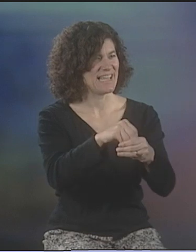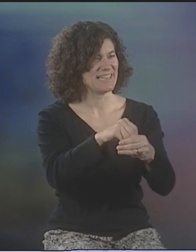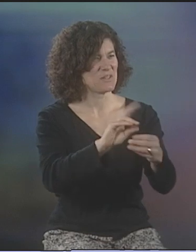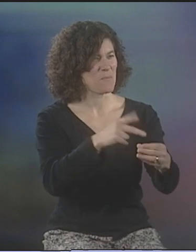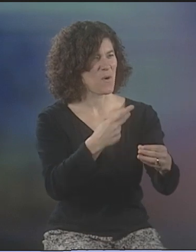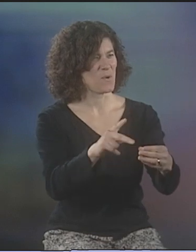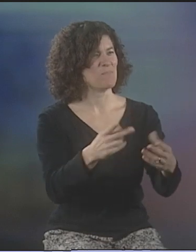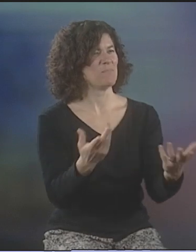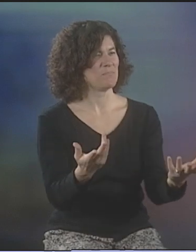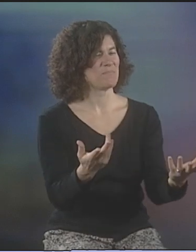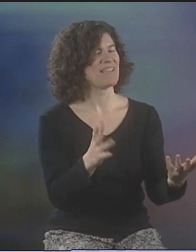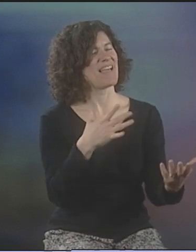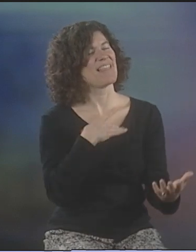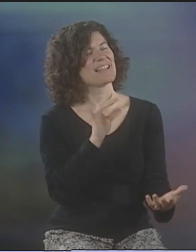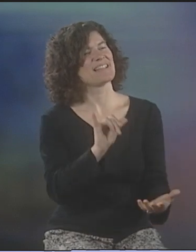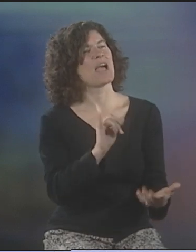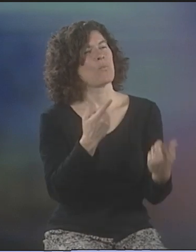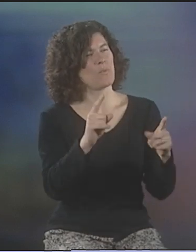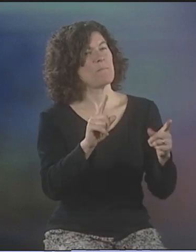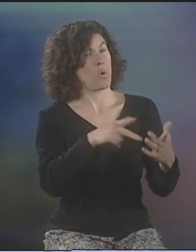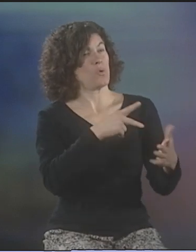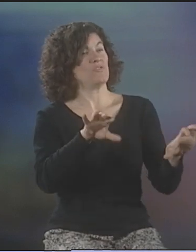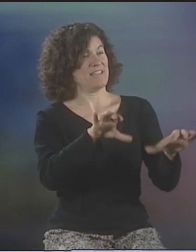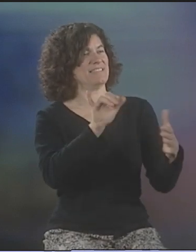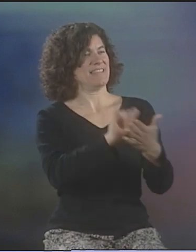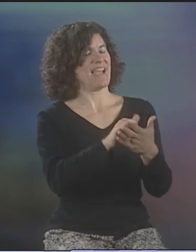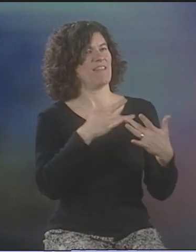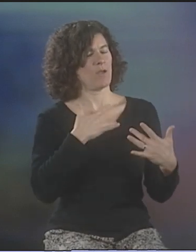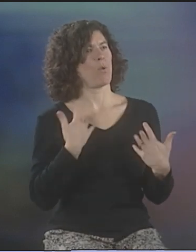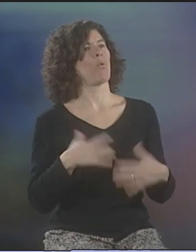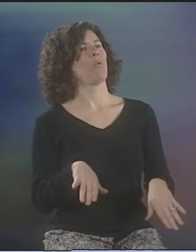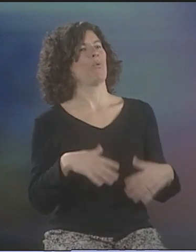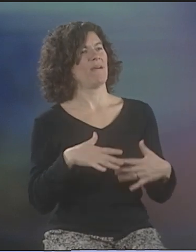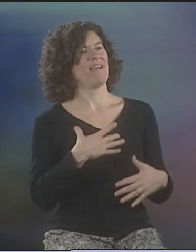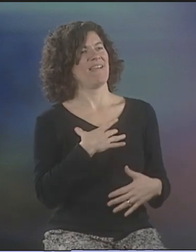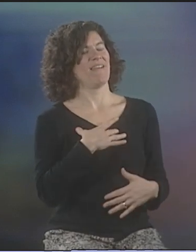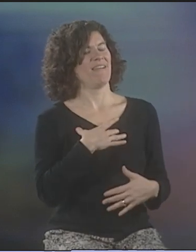I THINK IT TELLS A BIGGER STORY THAN WHAT IS EVEN SHOWN IN THE POEM.